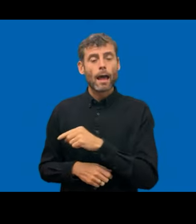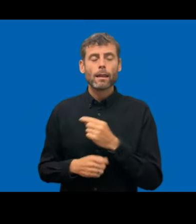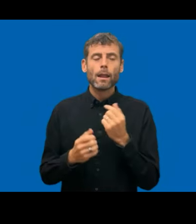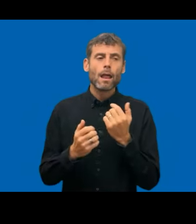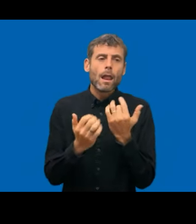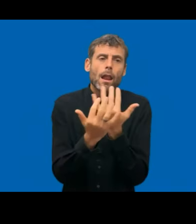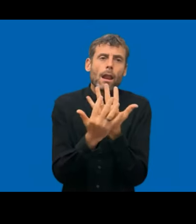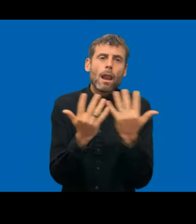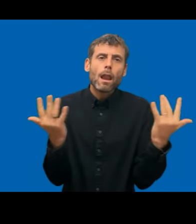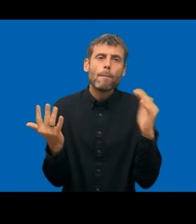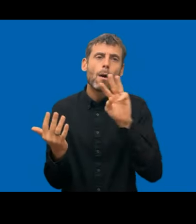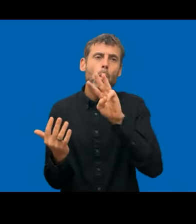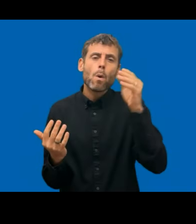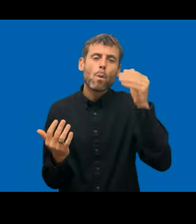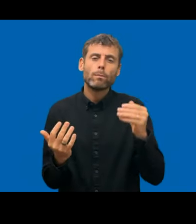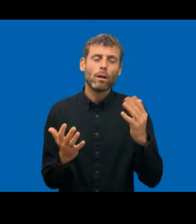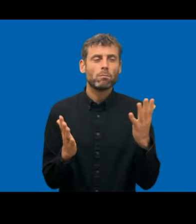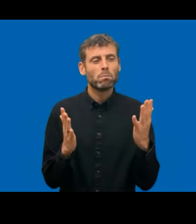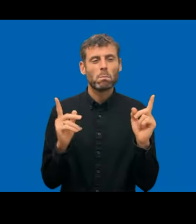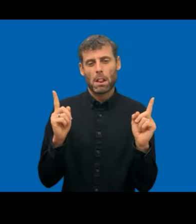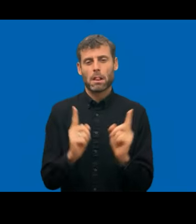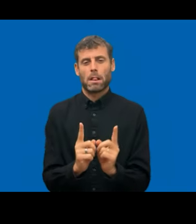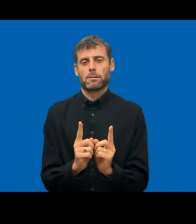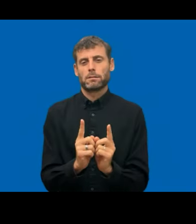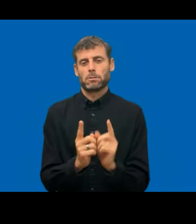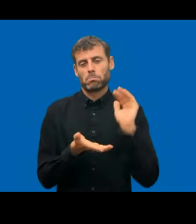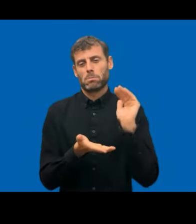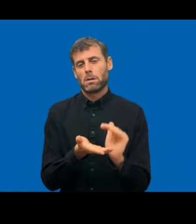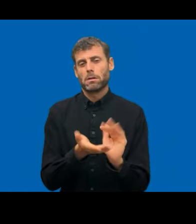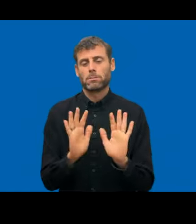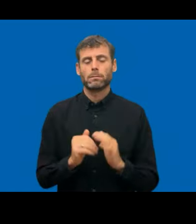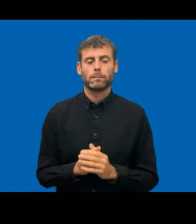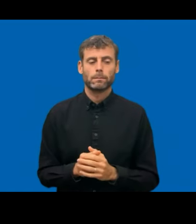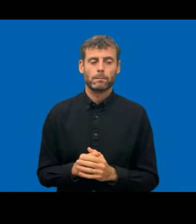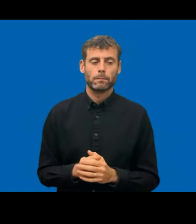So that is kind of the levels and videos, yes, videos are checked but